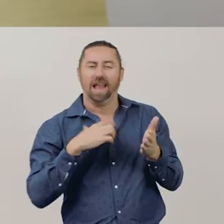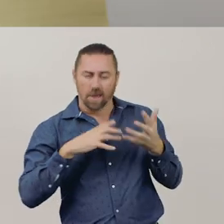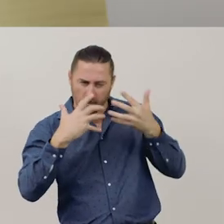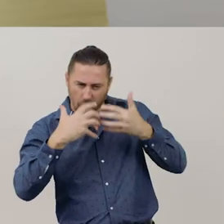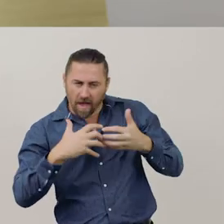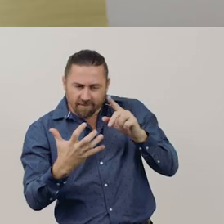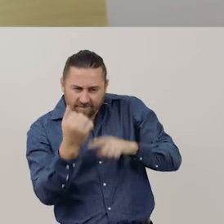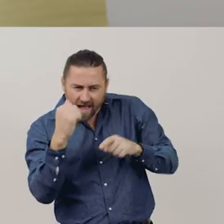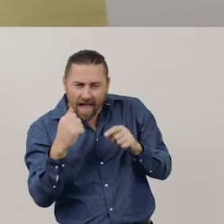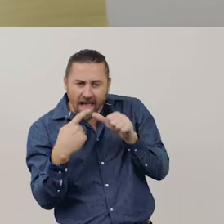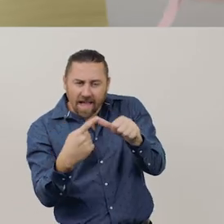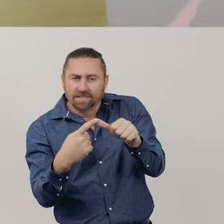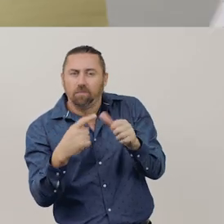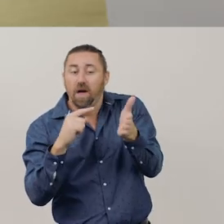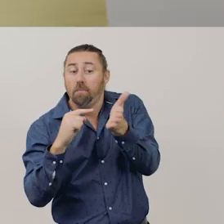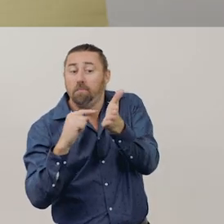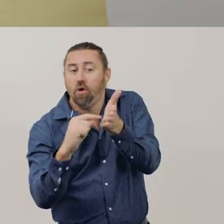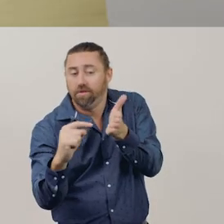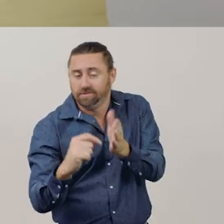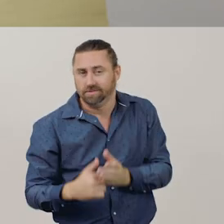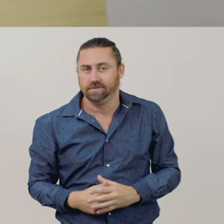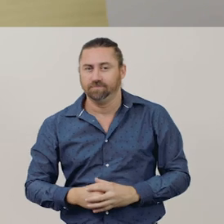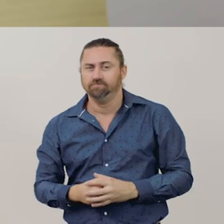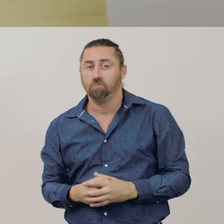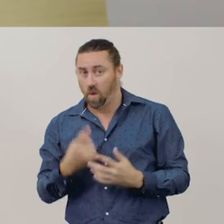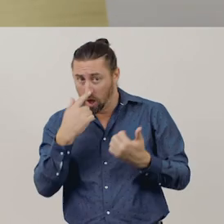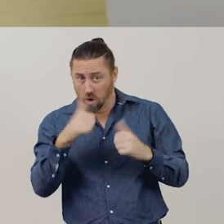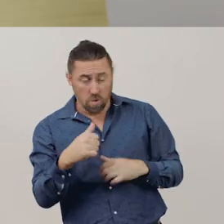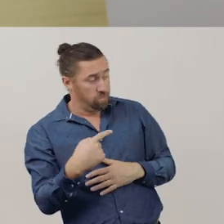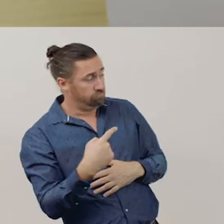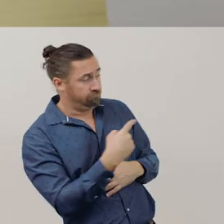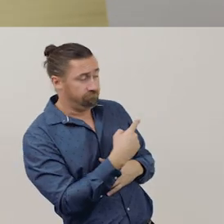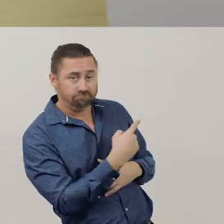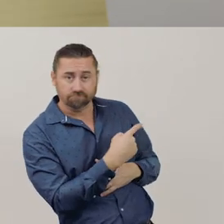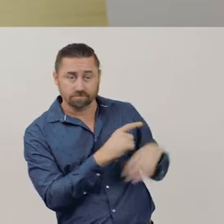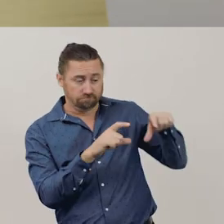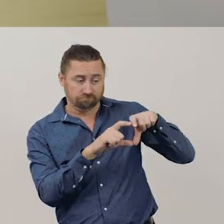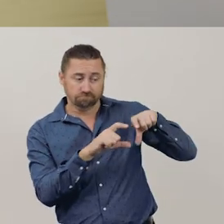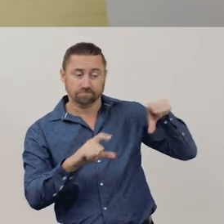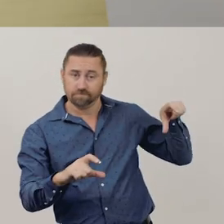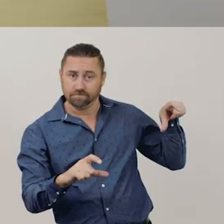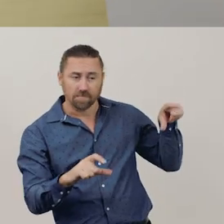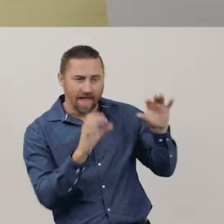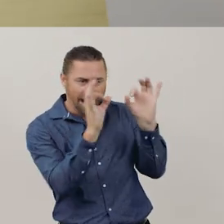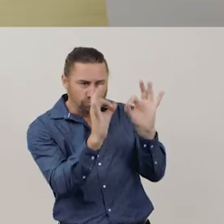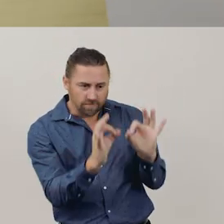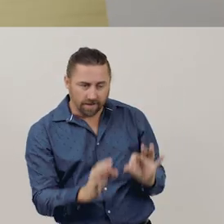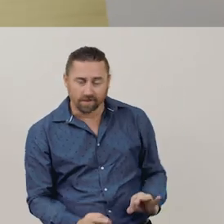Let’s solve this problem using our tens frame and these counters to represent the bees.